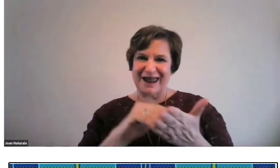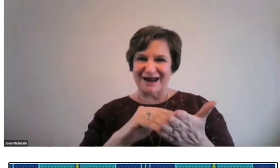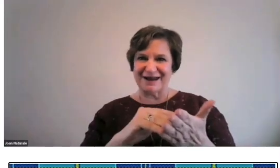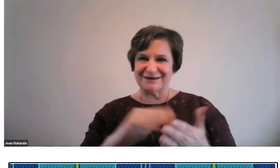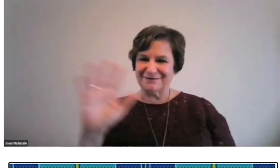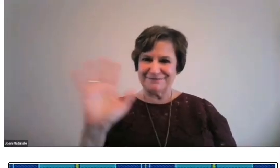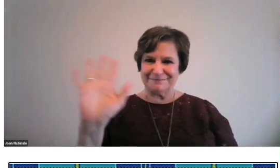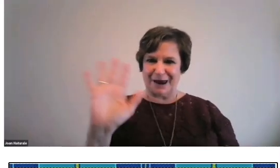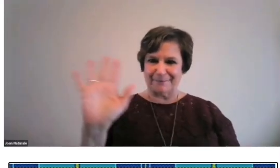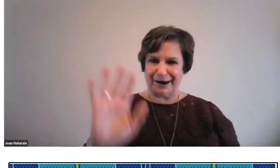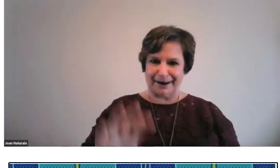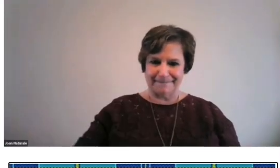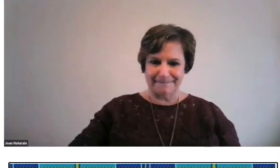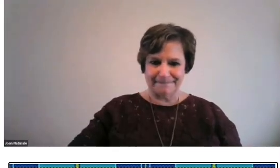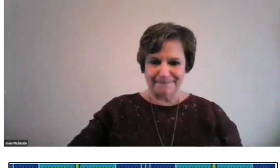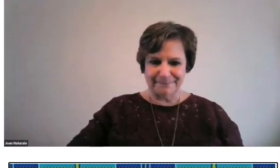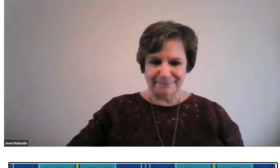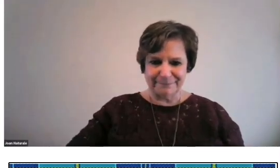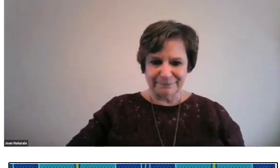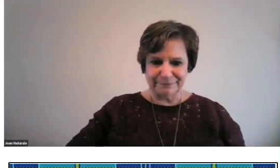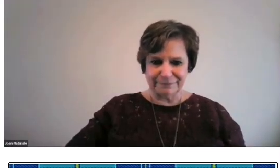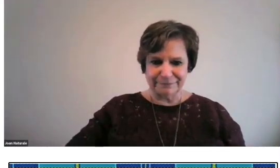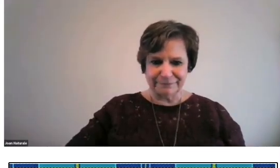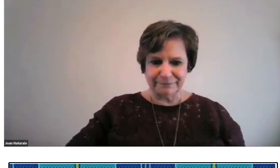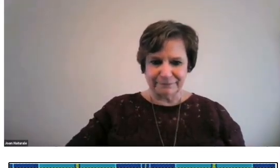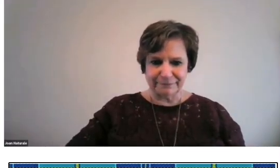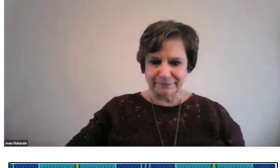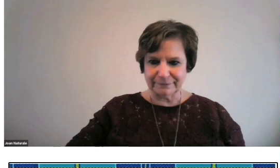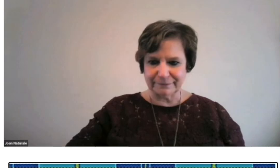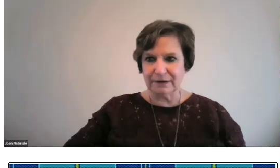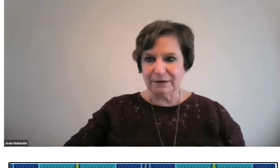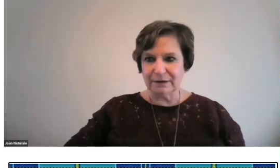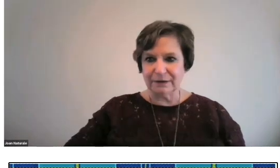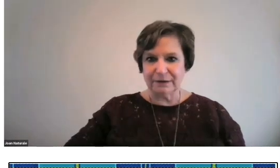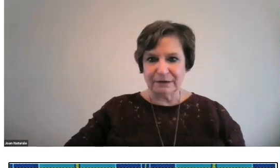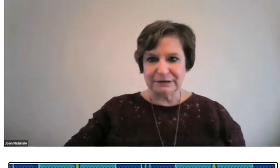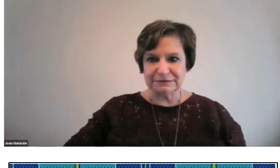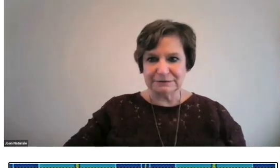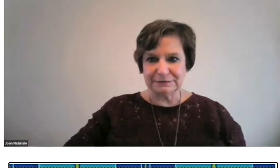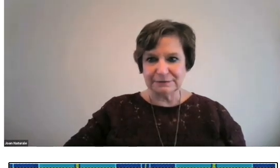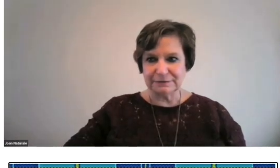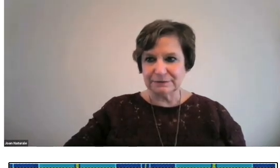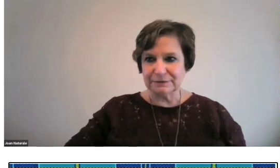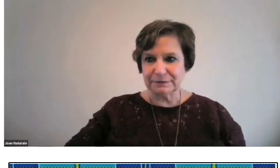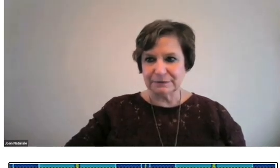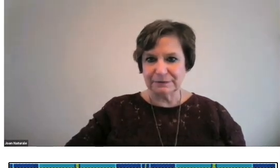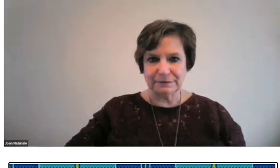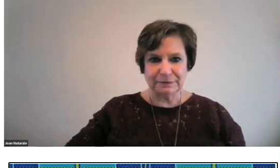Thank you again. Bye now. Joan, thank you so much. That was wonderful.